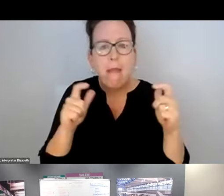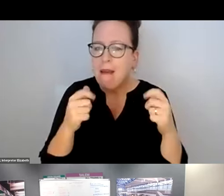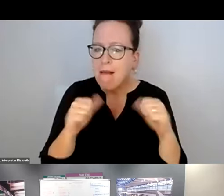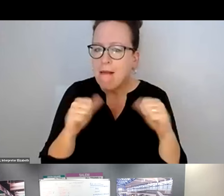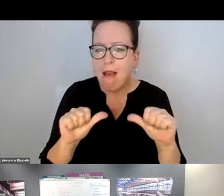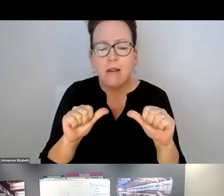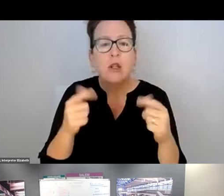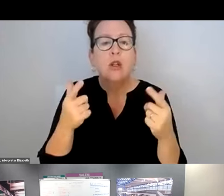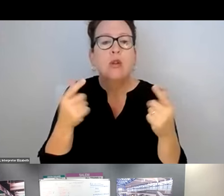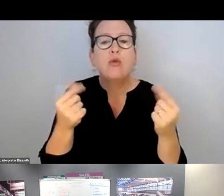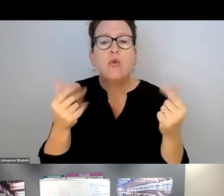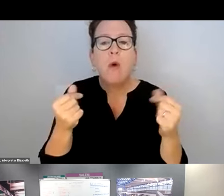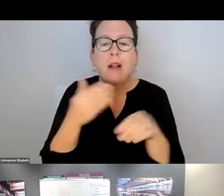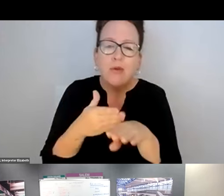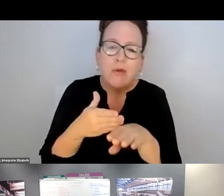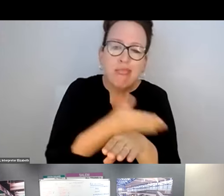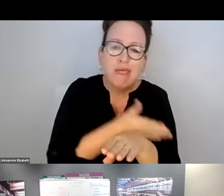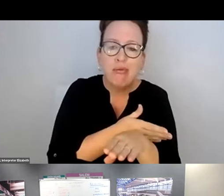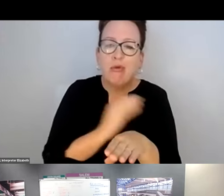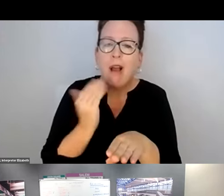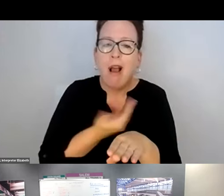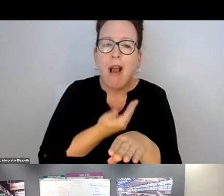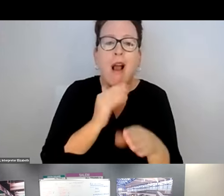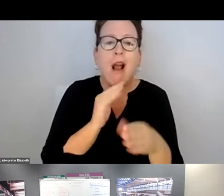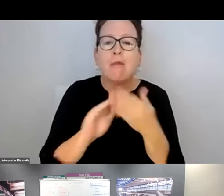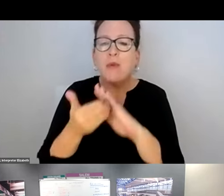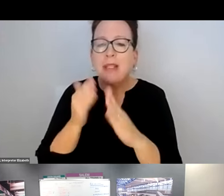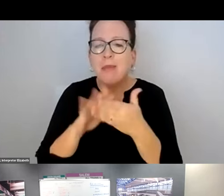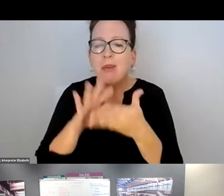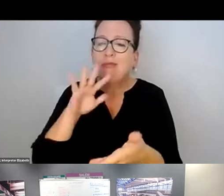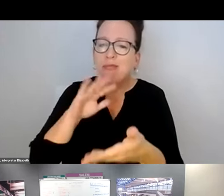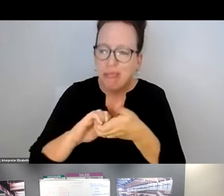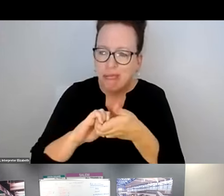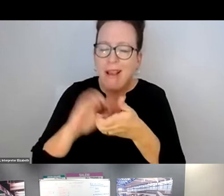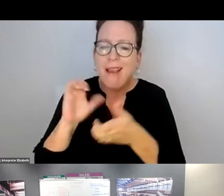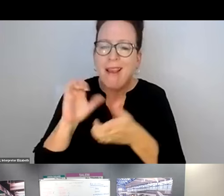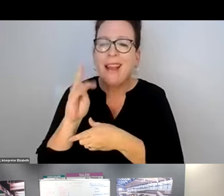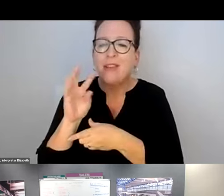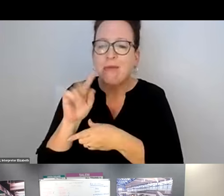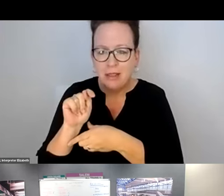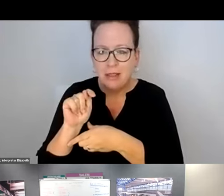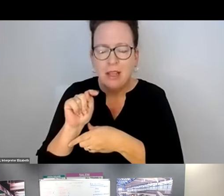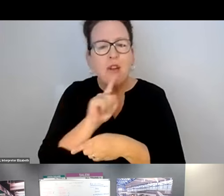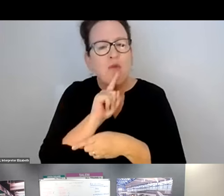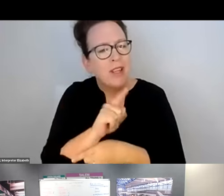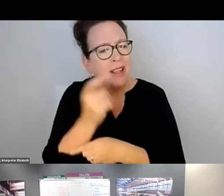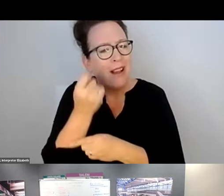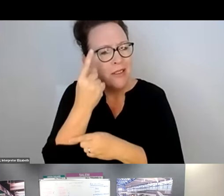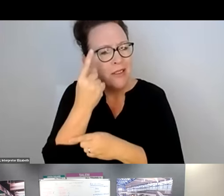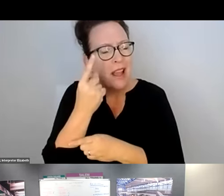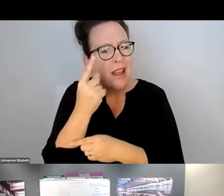SO, WE ARE MAKING A HUGE EFFORT IN THE ORGANIZATION TO REALLY IMPROVE OUR MUNICIPAL